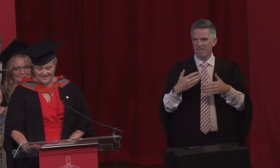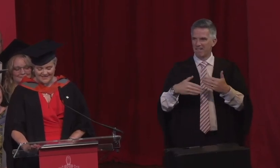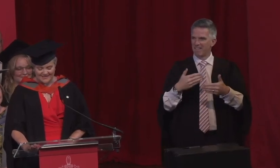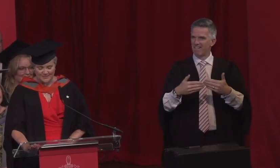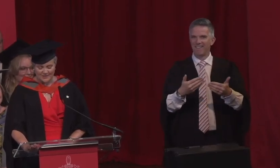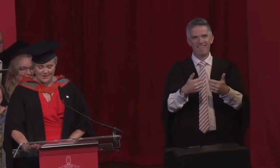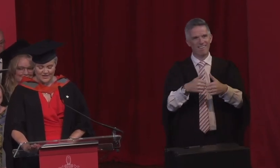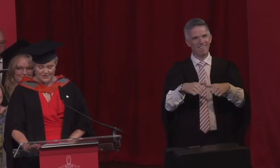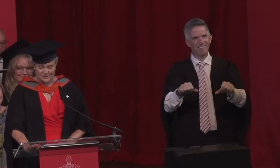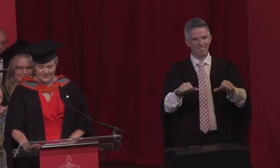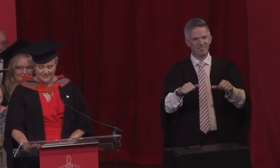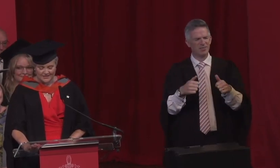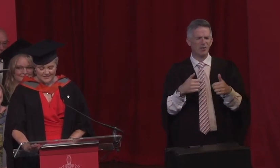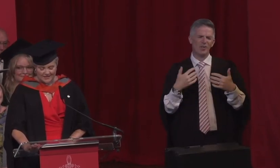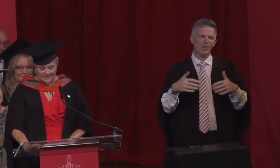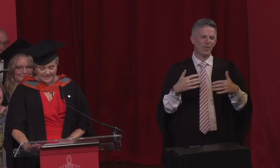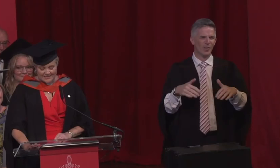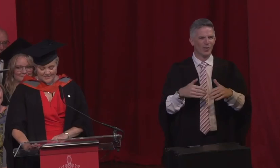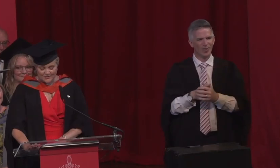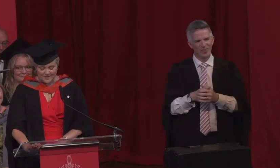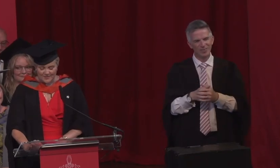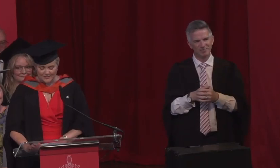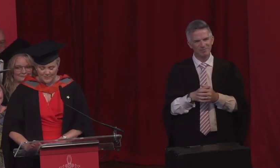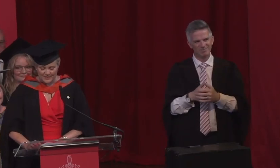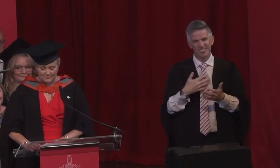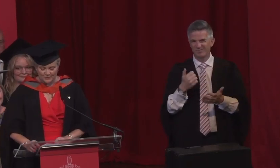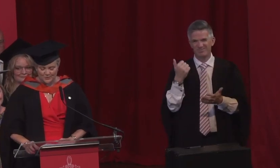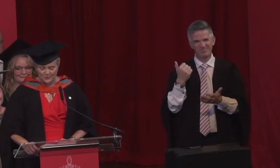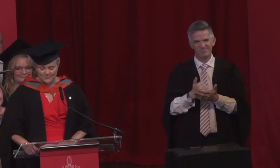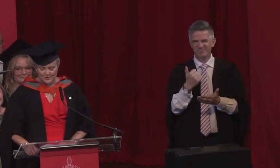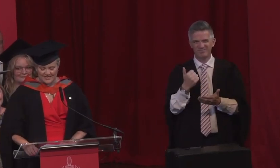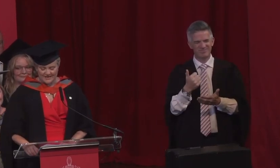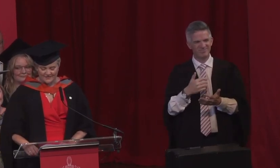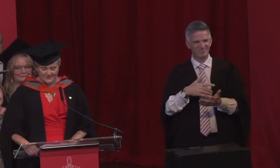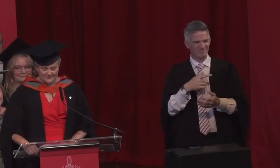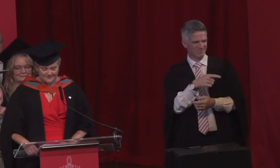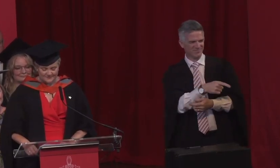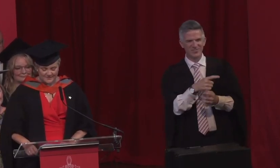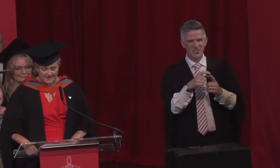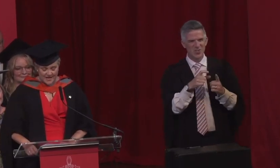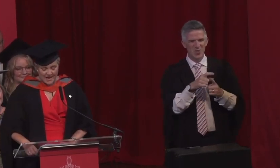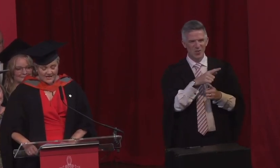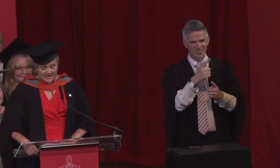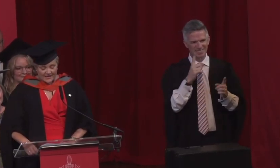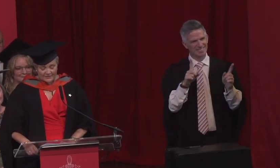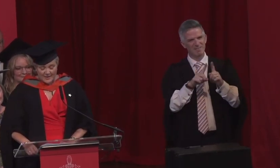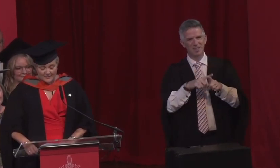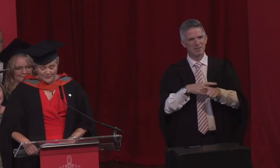it's been quite a journey. It's the most fabulous proud mum daughter moment ever! I remember in one